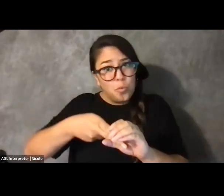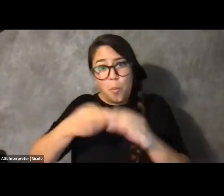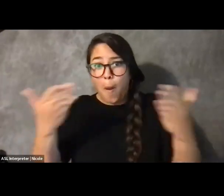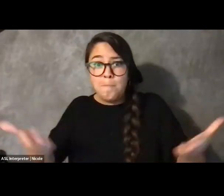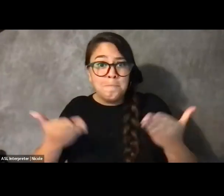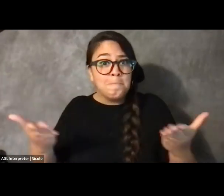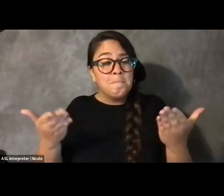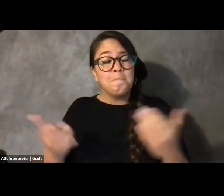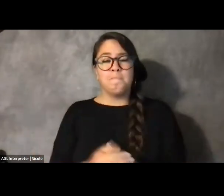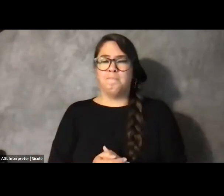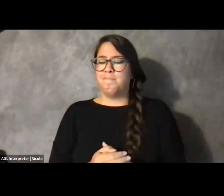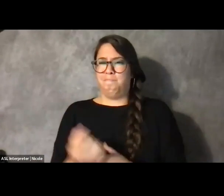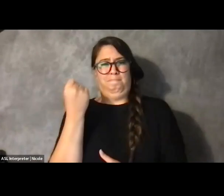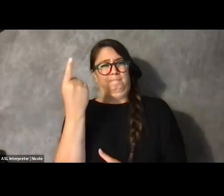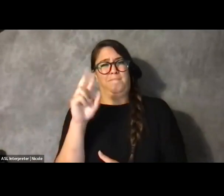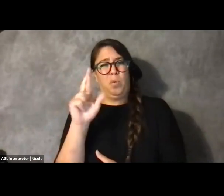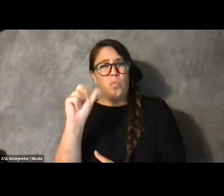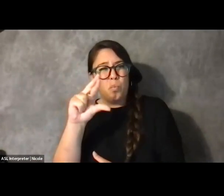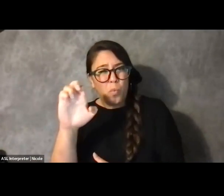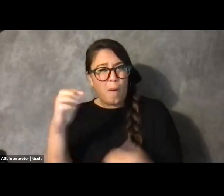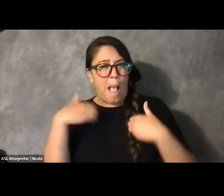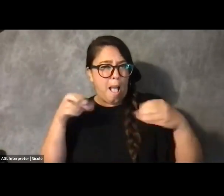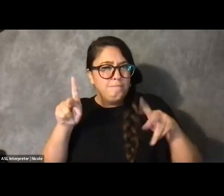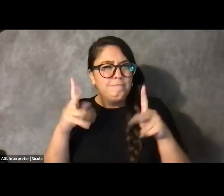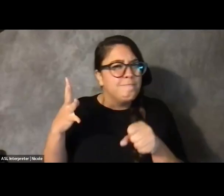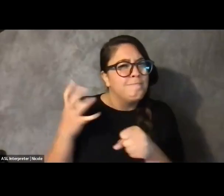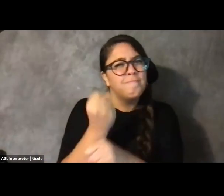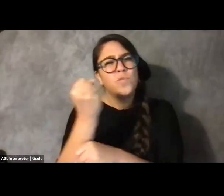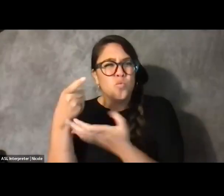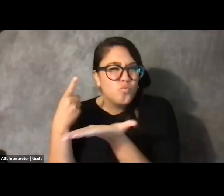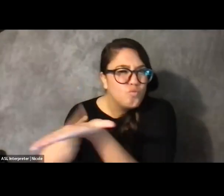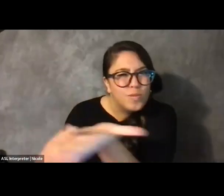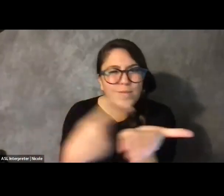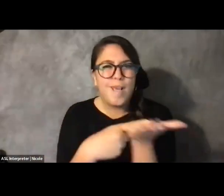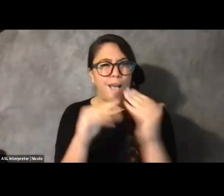It's very rare that I get the opportunity to talk to fellow disability advocates